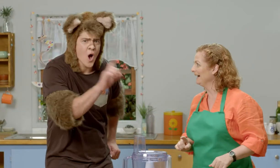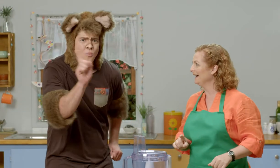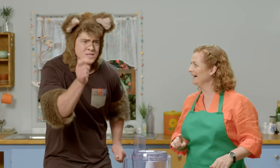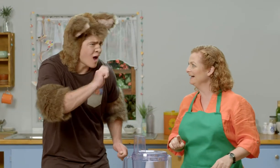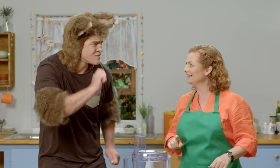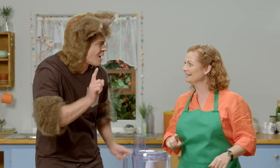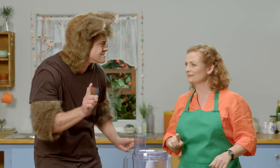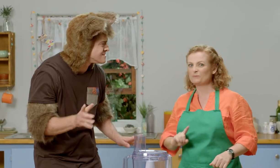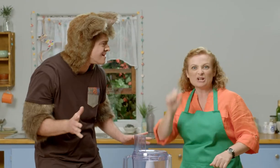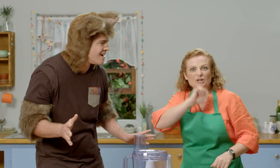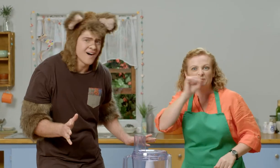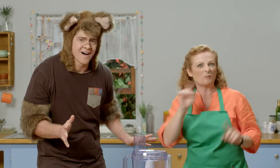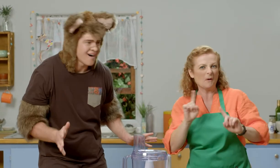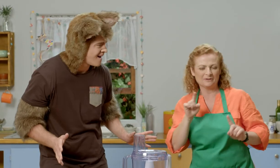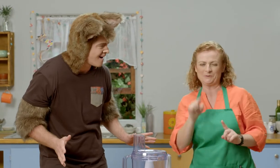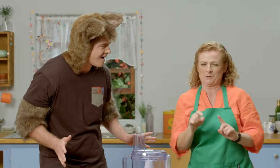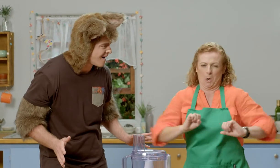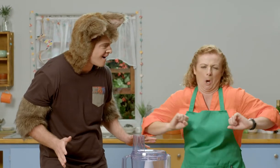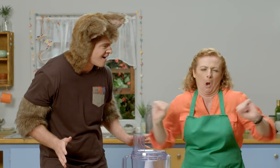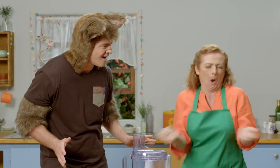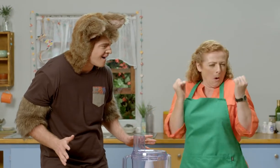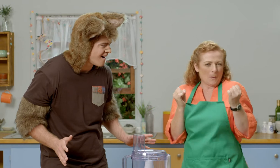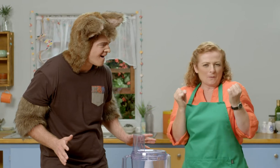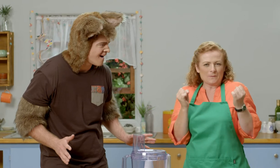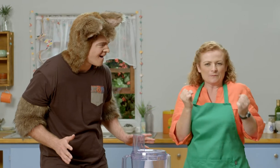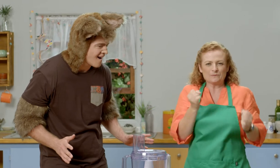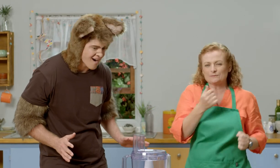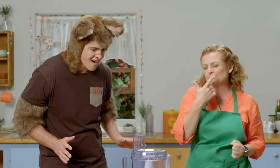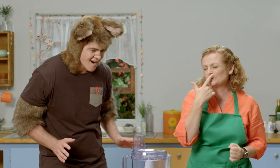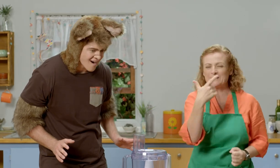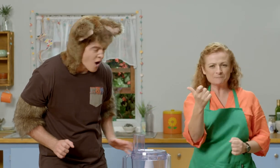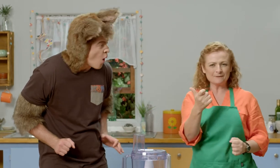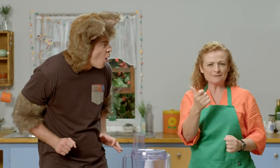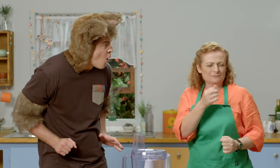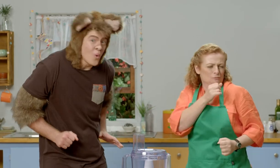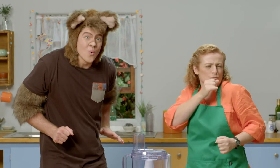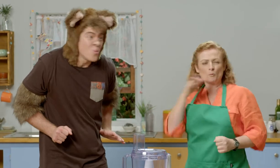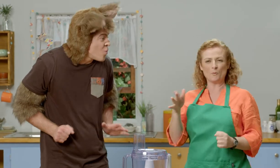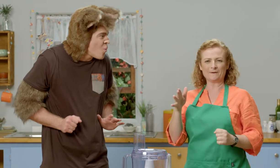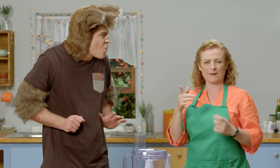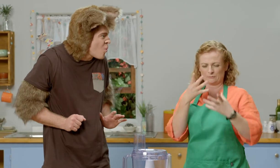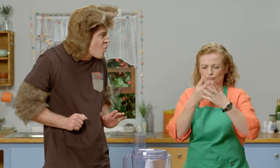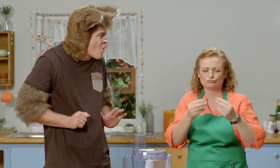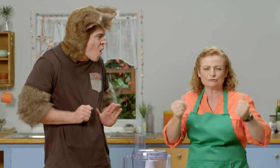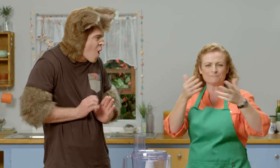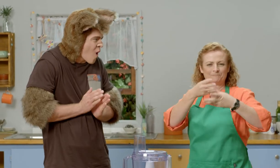Sally, what's ice cream? Ice cream is something that's very cold and sweet and delicious.